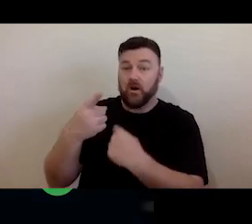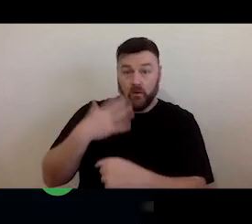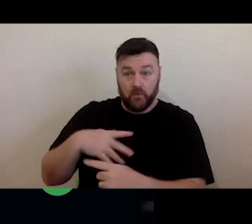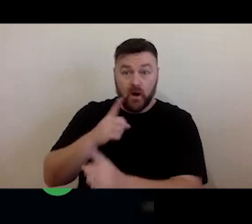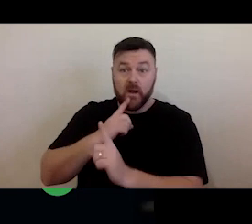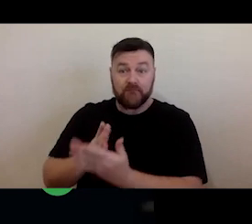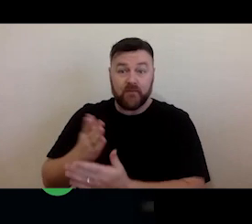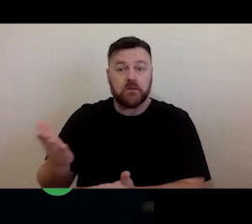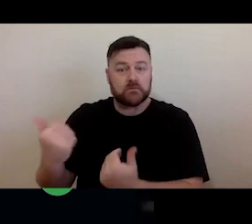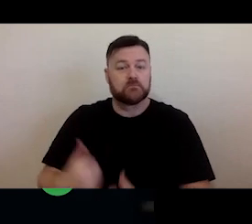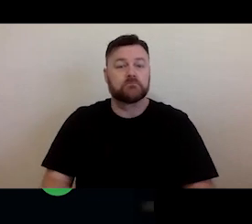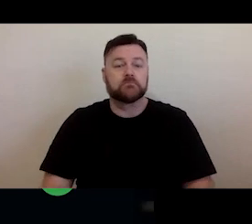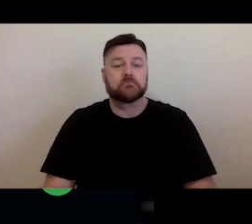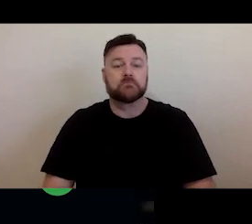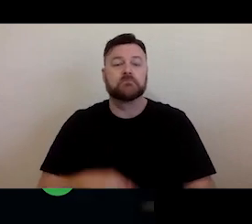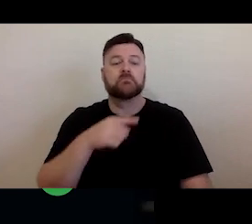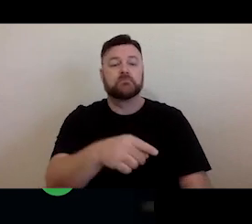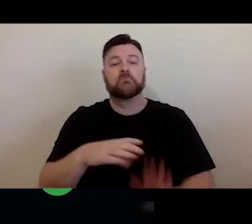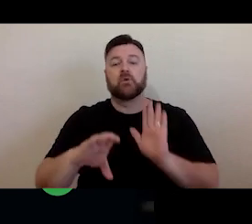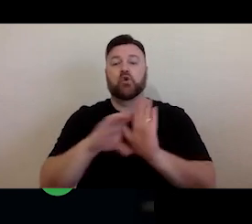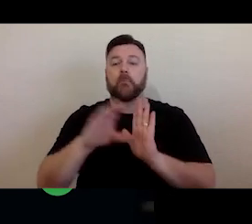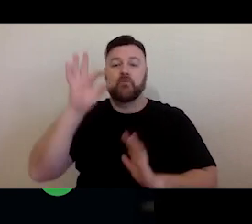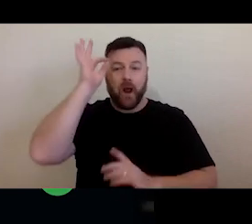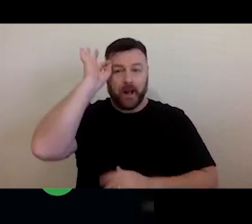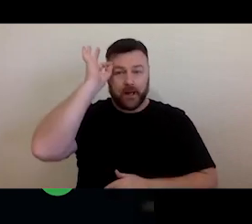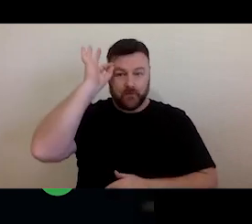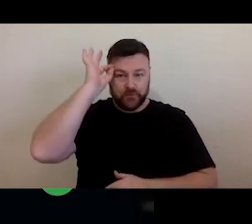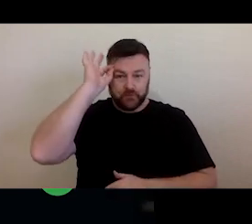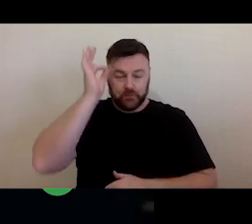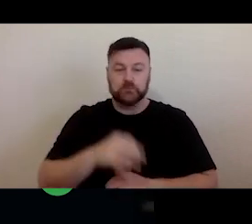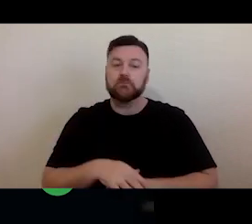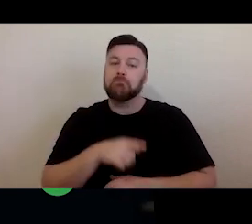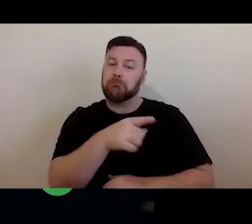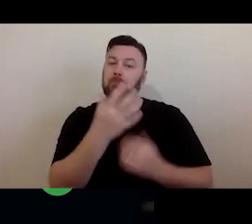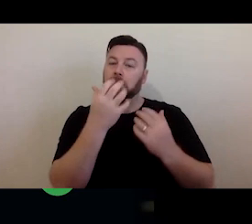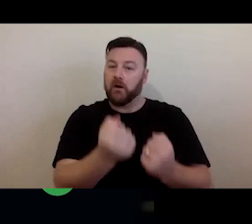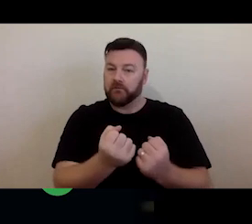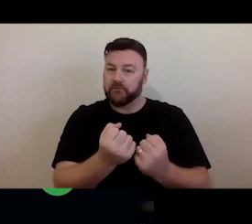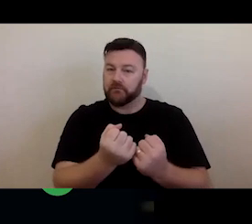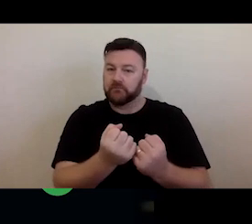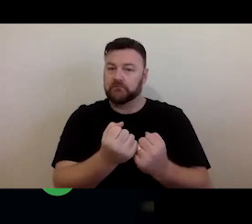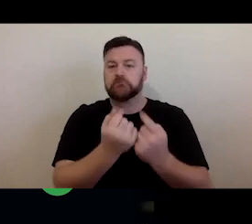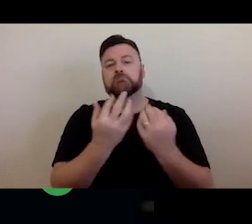So, the Copyright Council, funded by Australia Council for the Arts, they have a wide range of very detailed